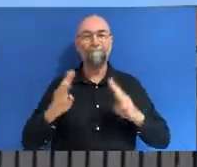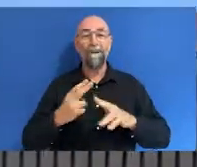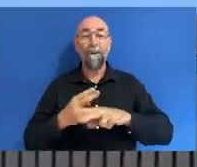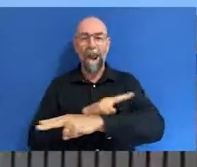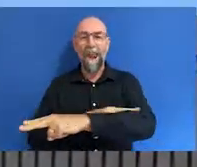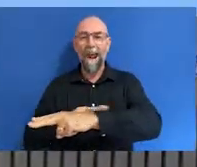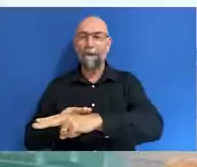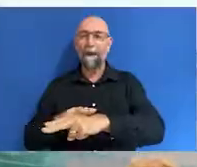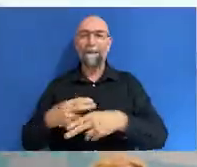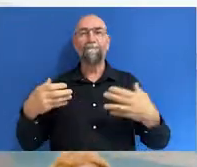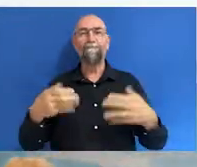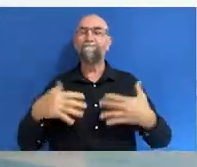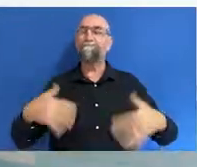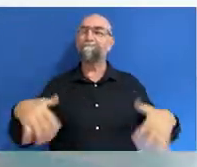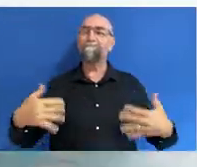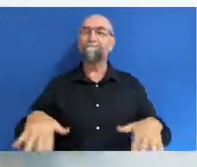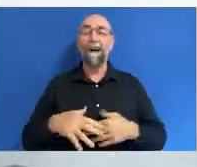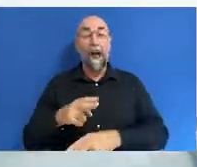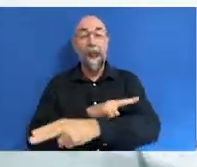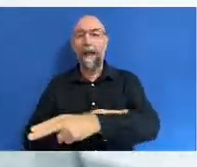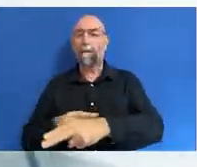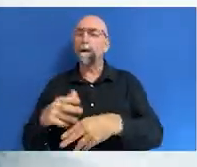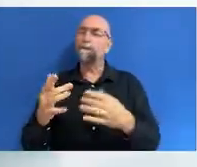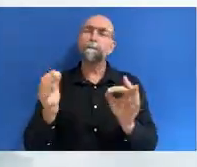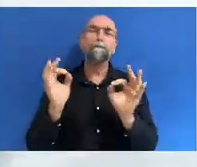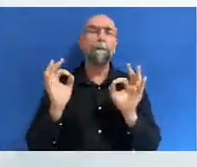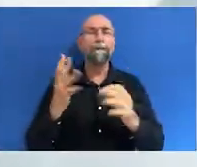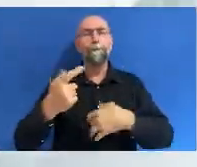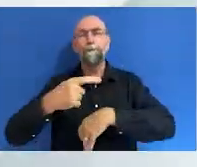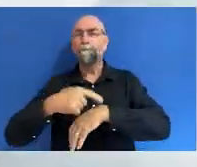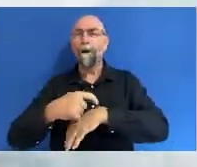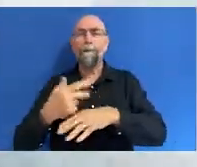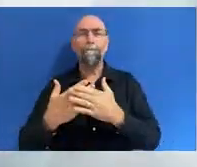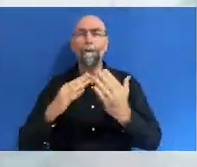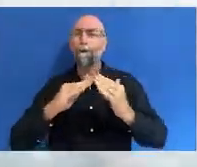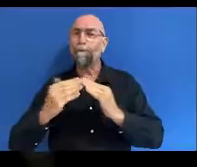together in person. NAIDOC Week is such a special time for Community, and for all of us, it's a time